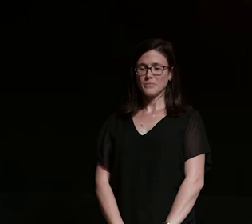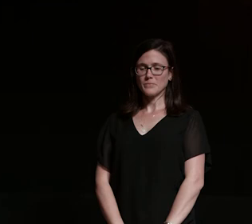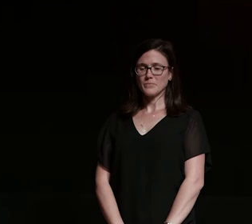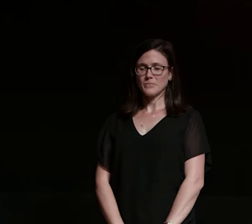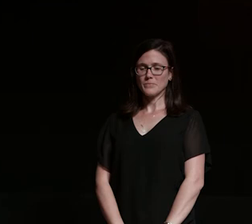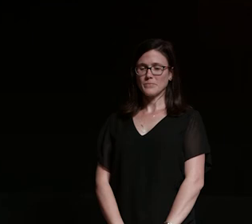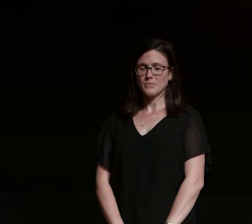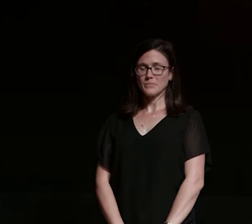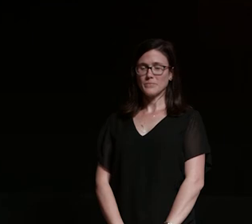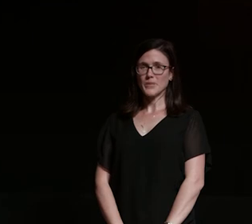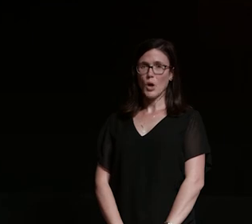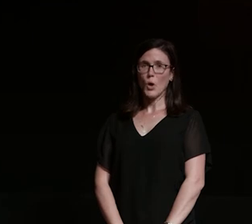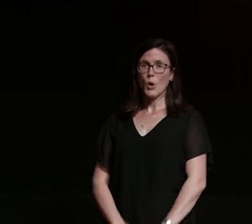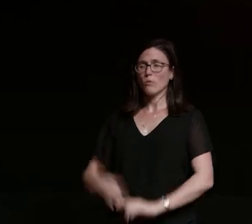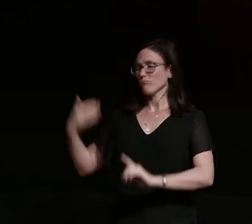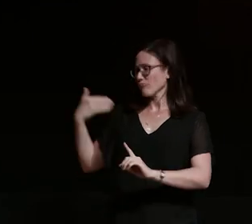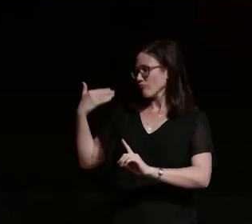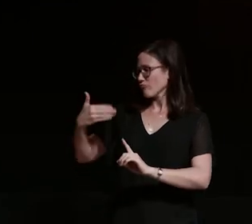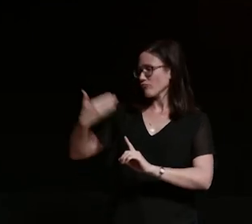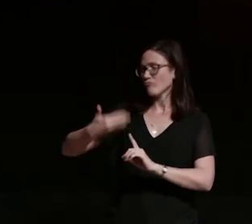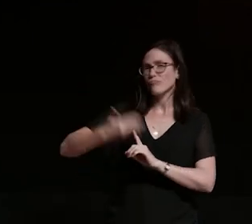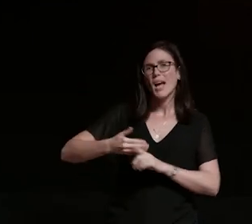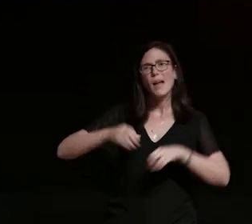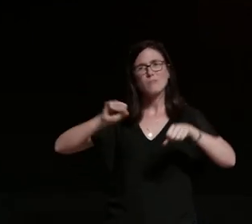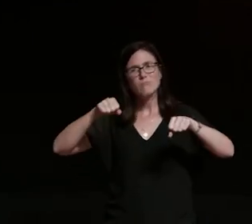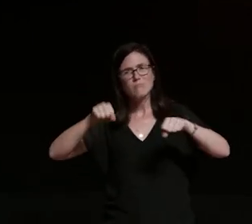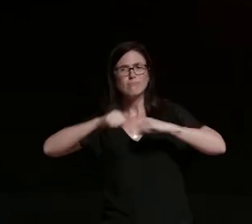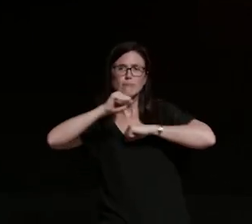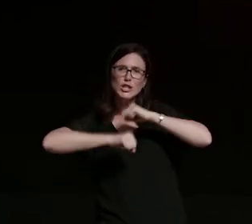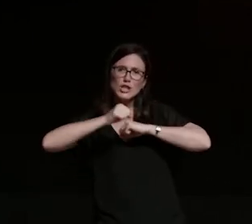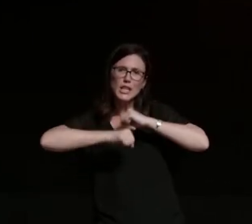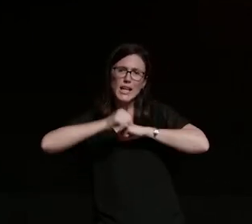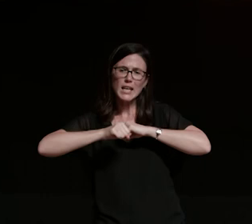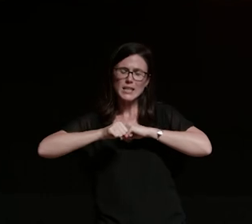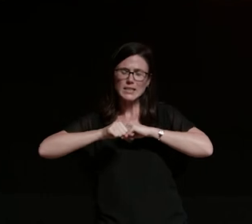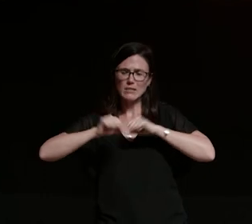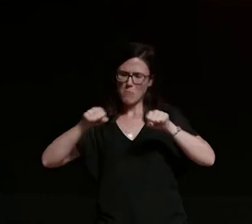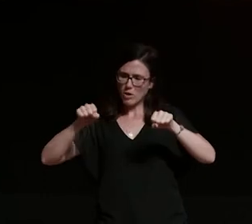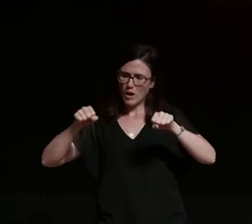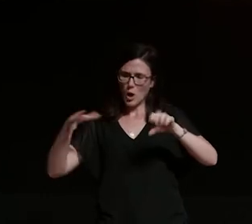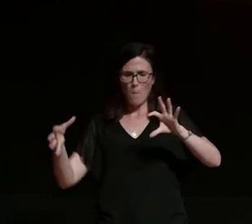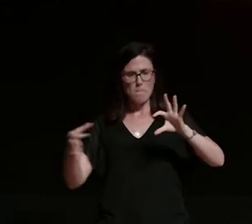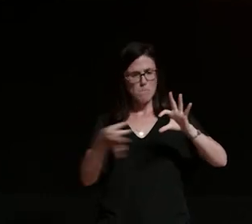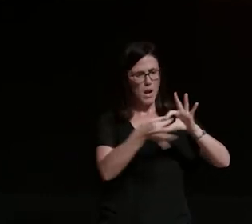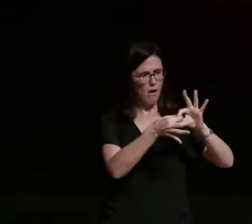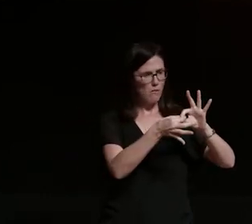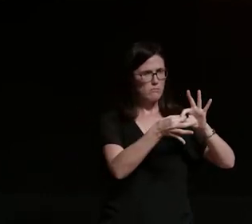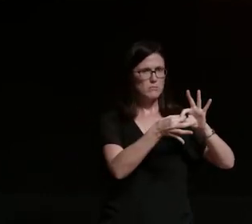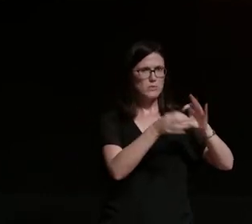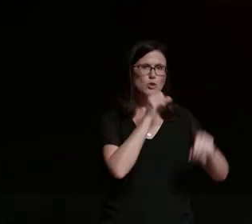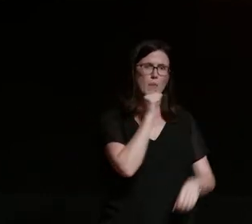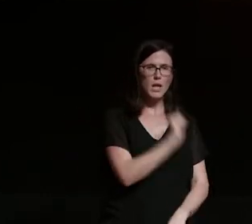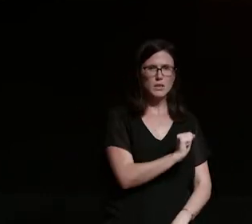historically machines like motorcycles belong to men and advertisements and pop culture aimed at